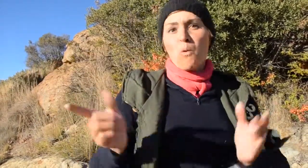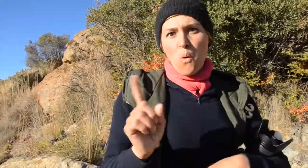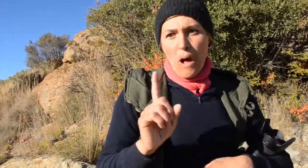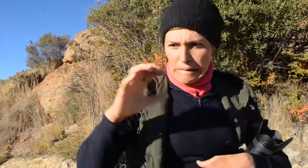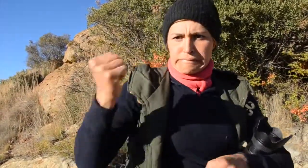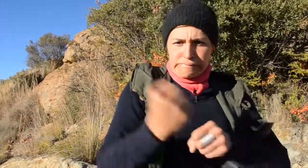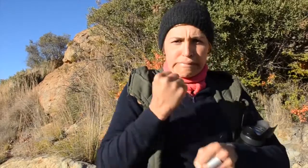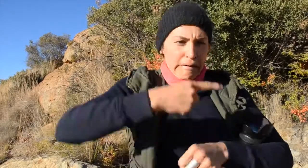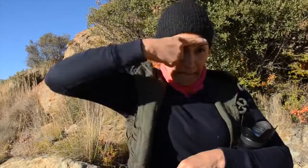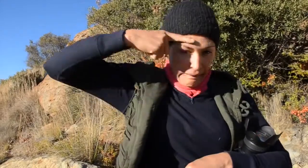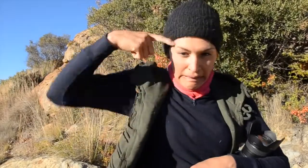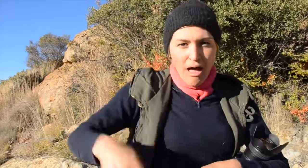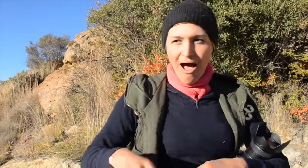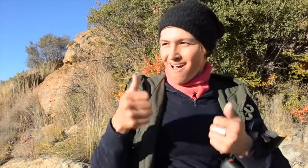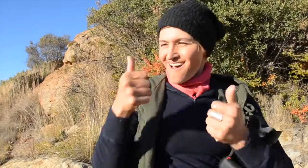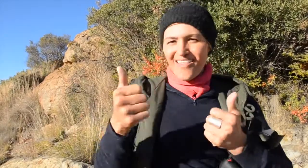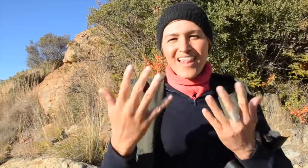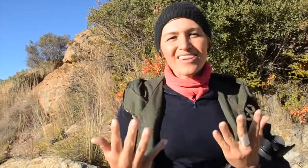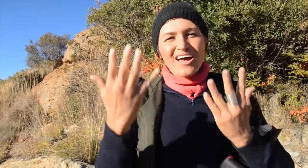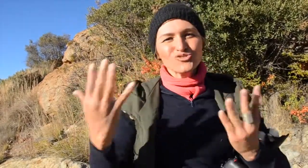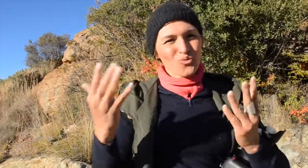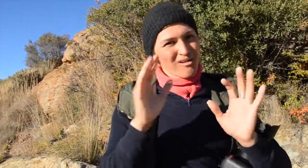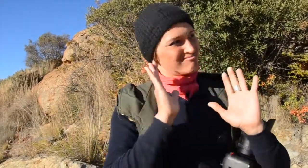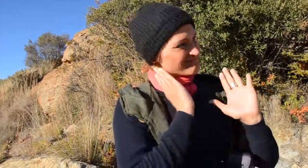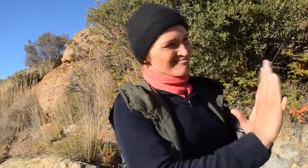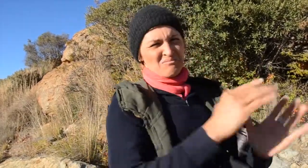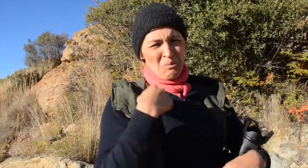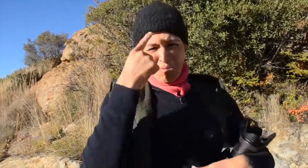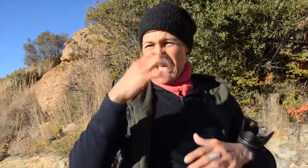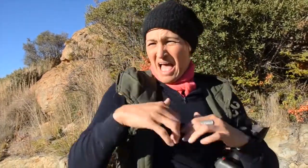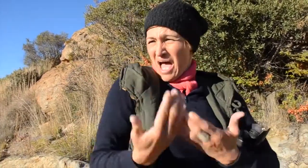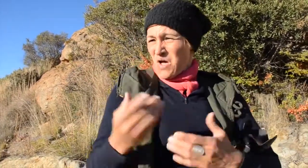It is a long and tough hike up the mountain, not an easy one, that’s for sure.